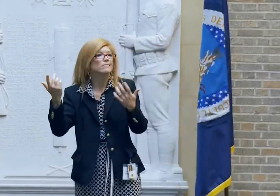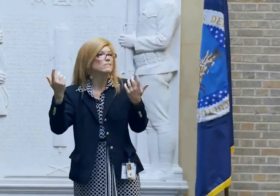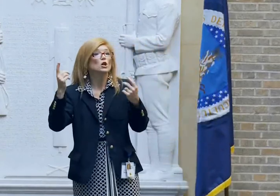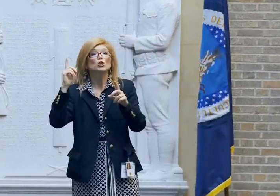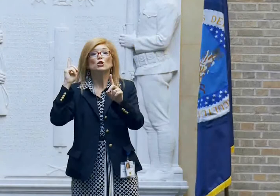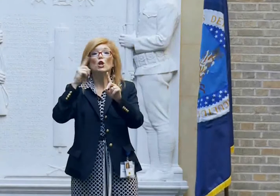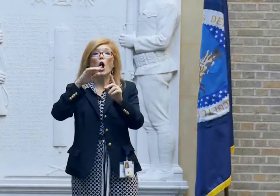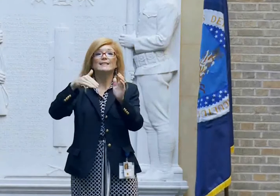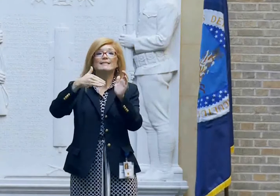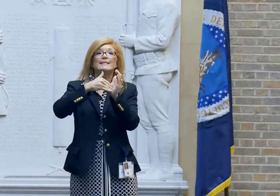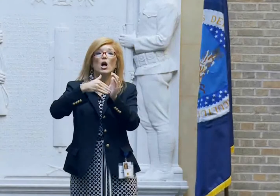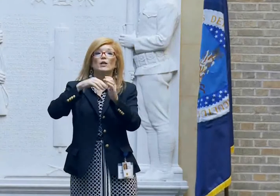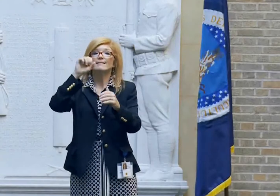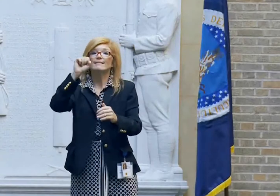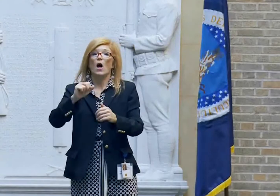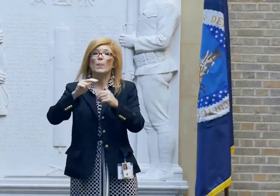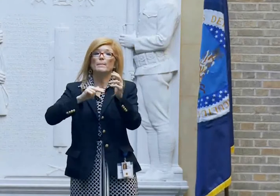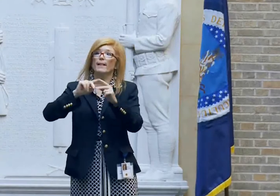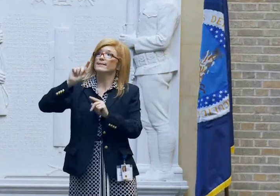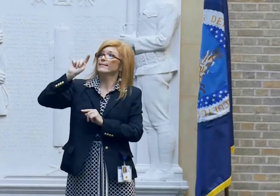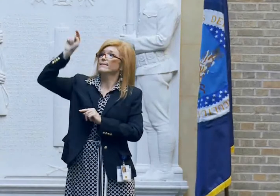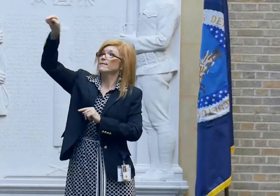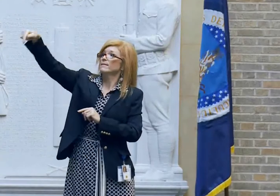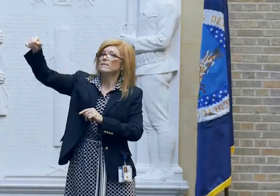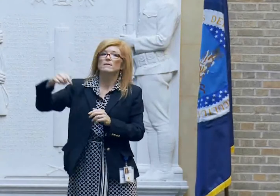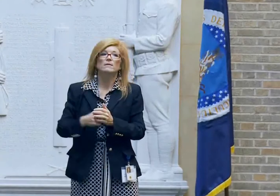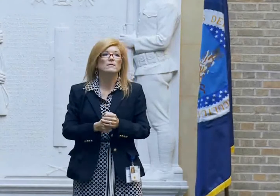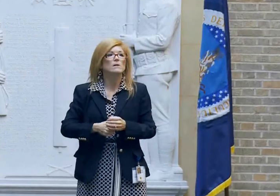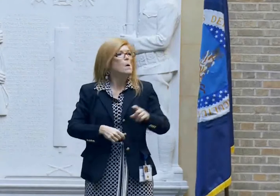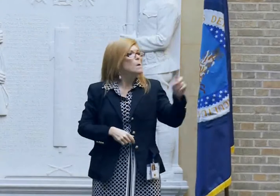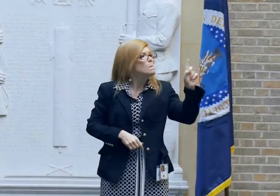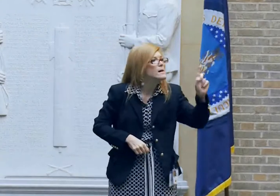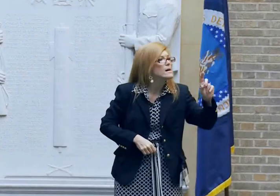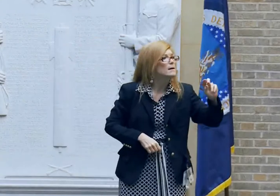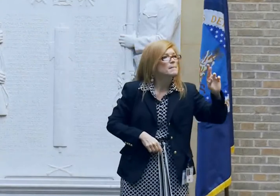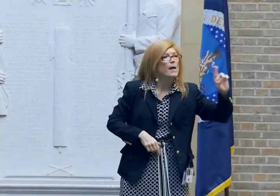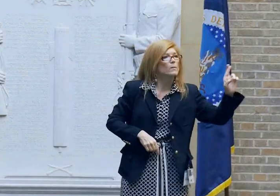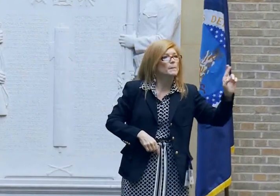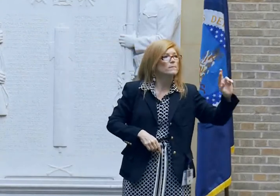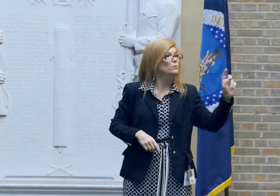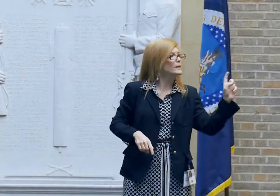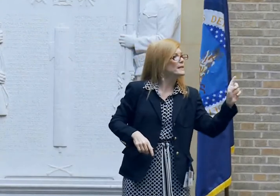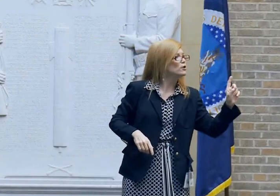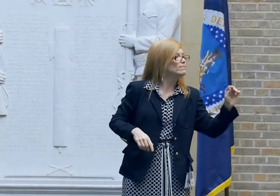She gestures with her hands.